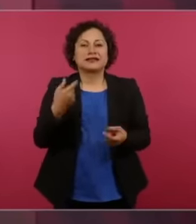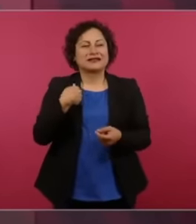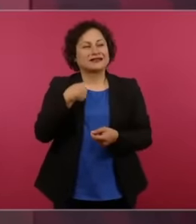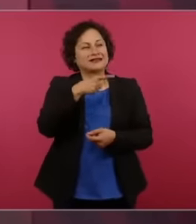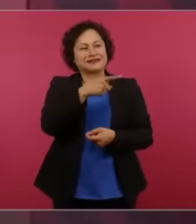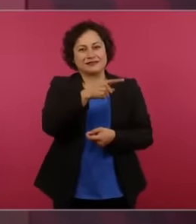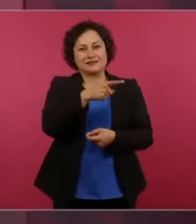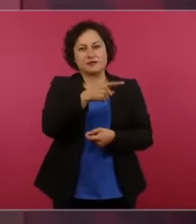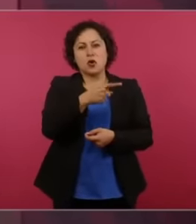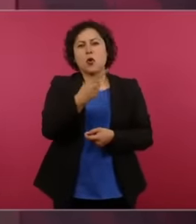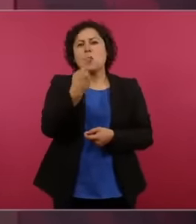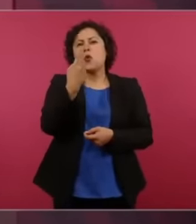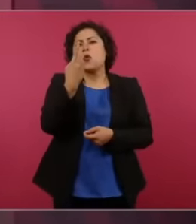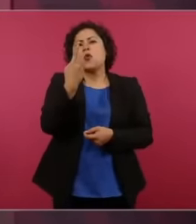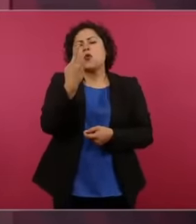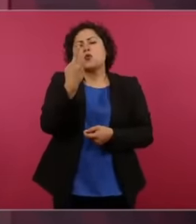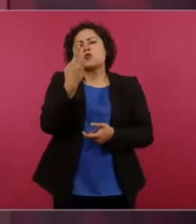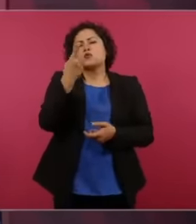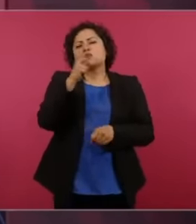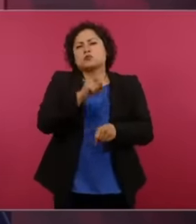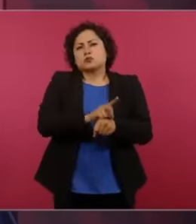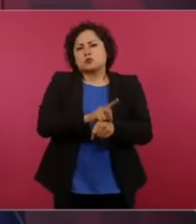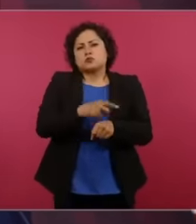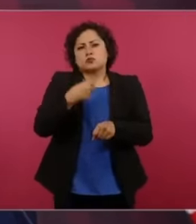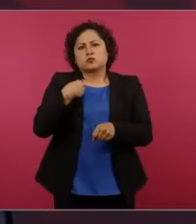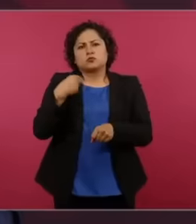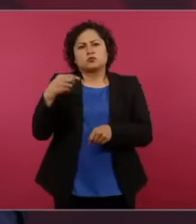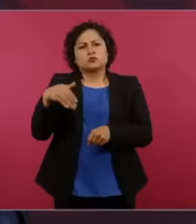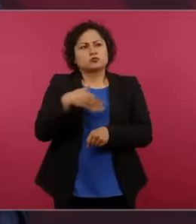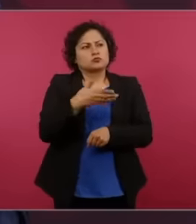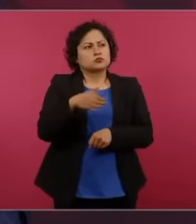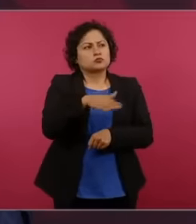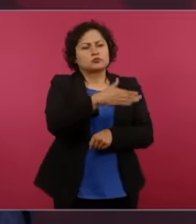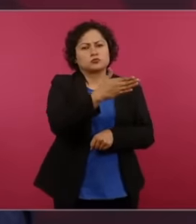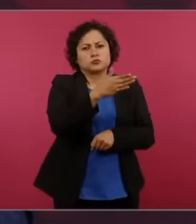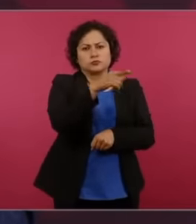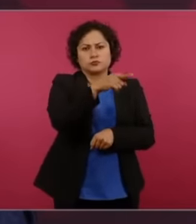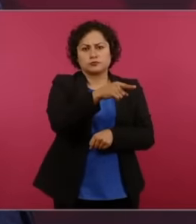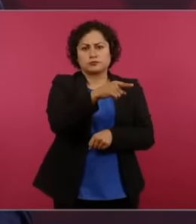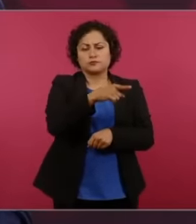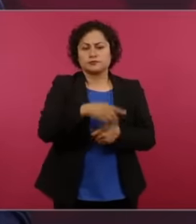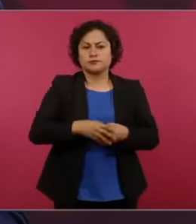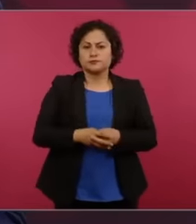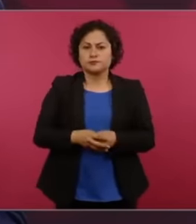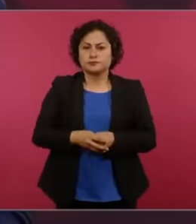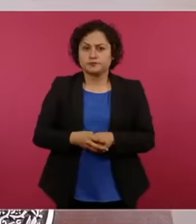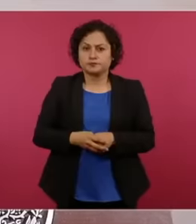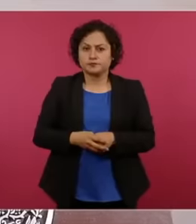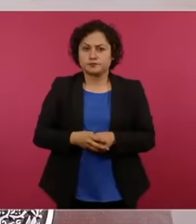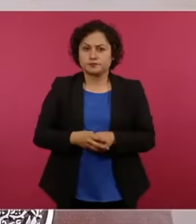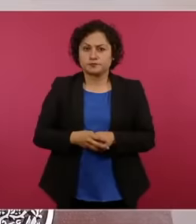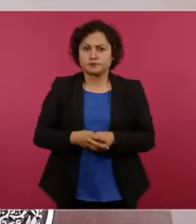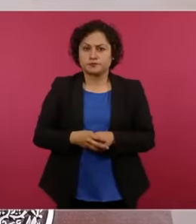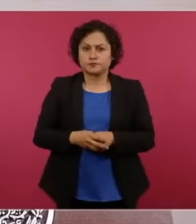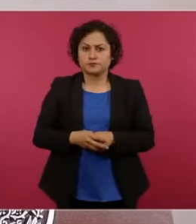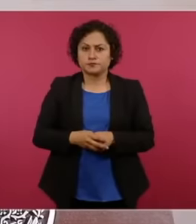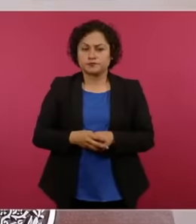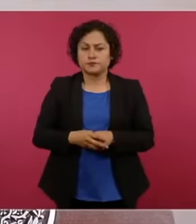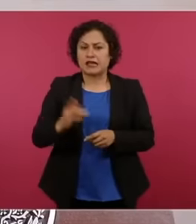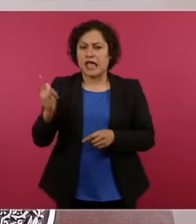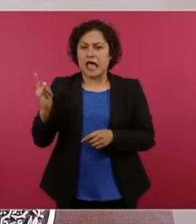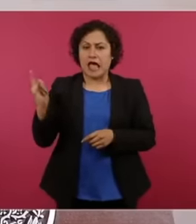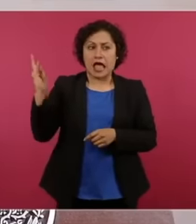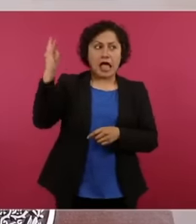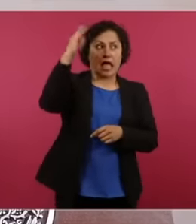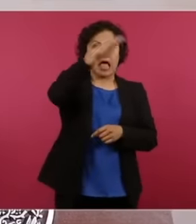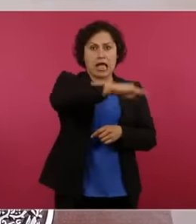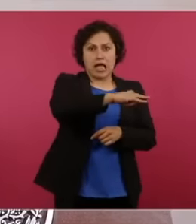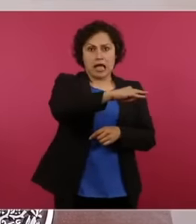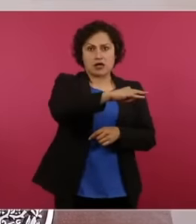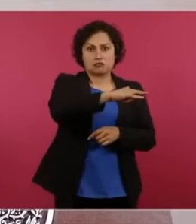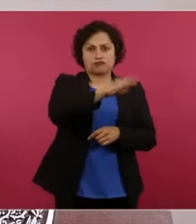a stopover, we didn't go directly because there was no direct flight to